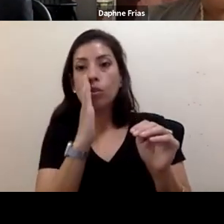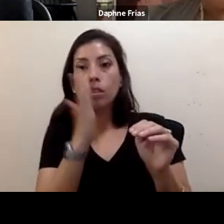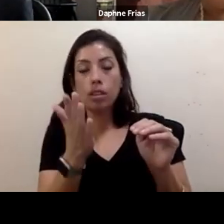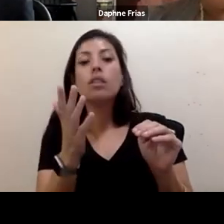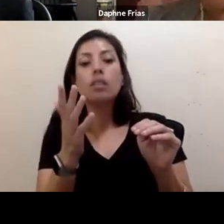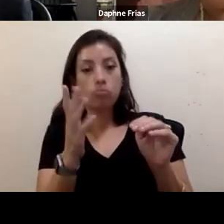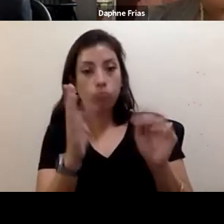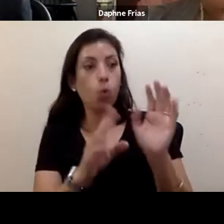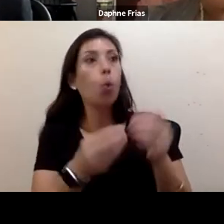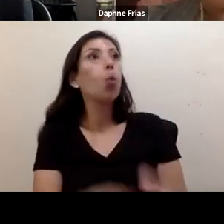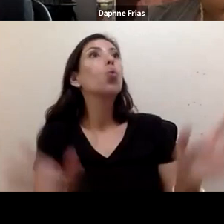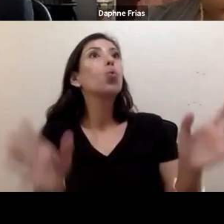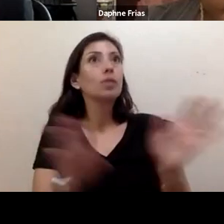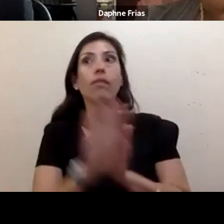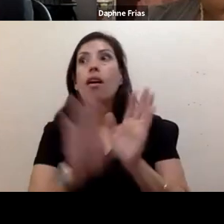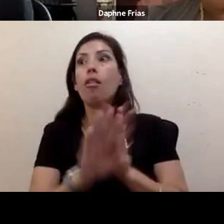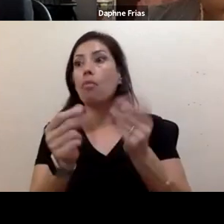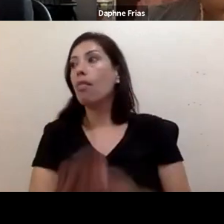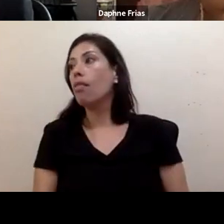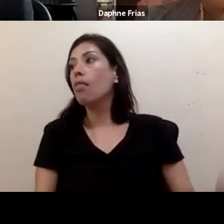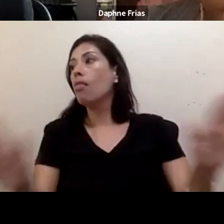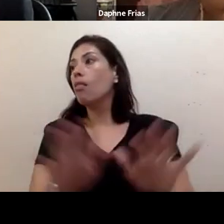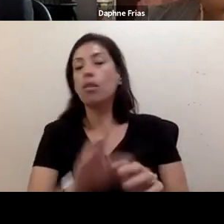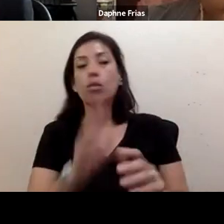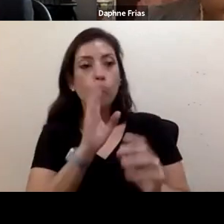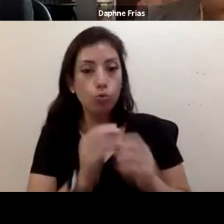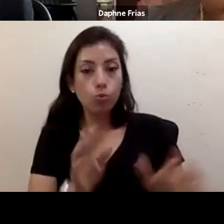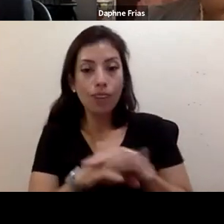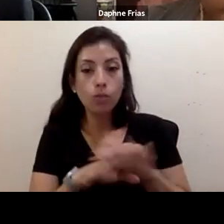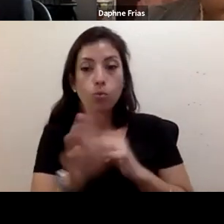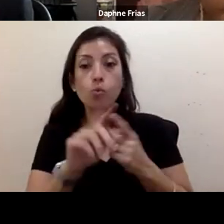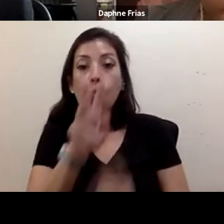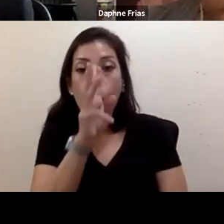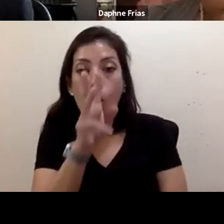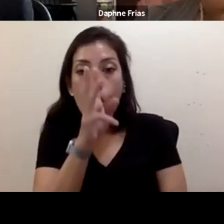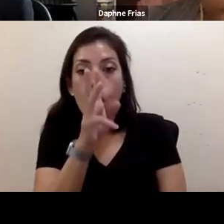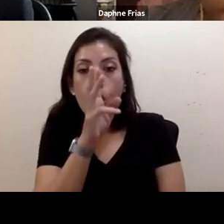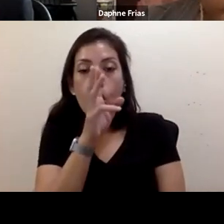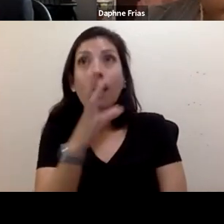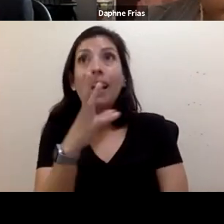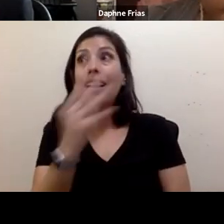we are going to lose access to water in areas. Even within our own country, migration is going to start happening